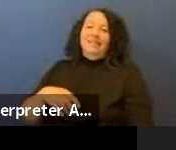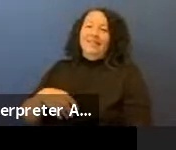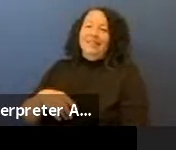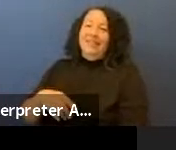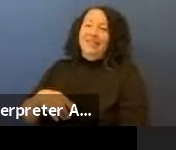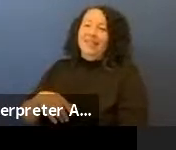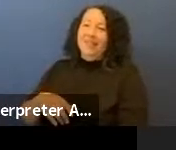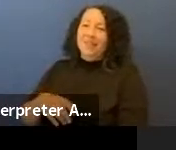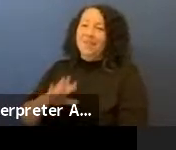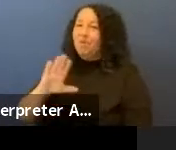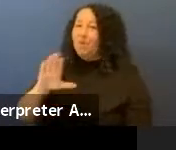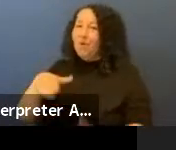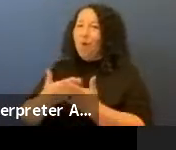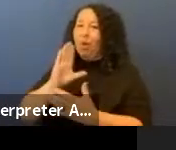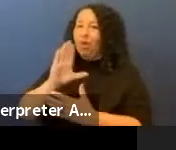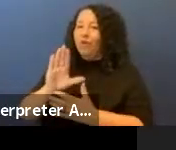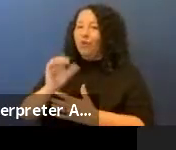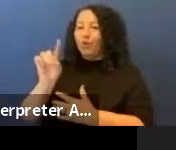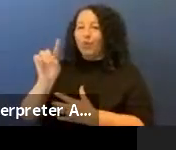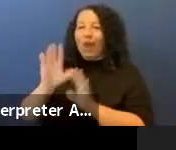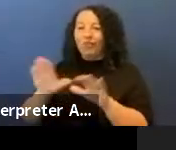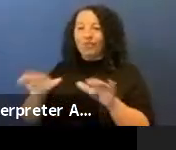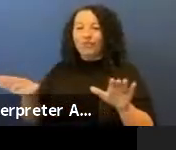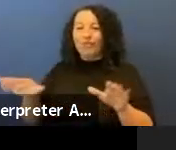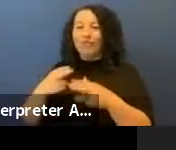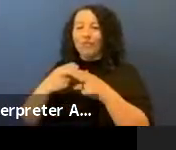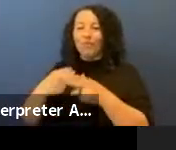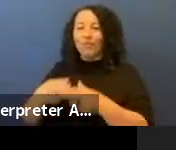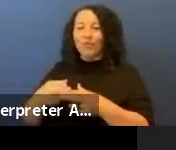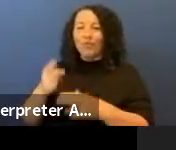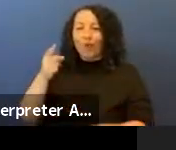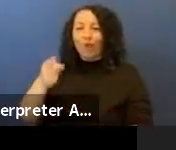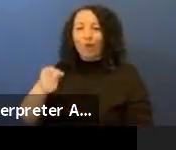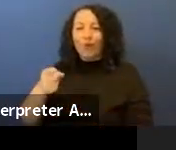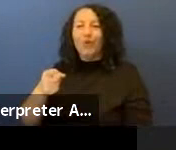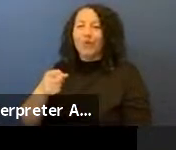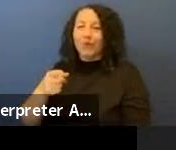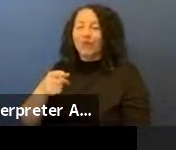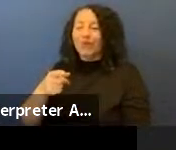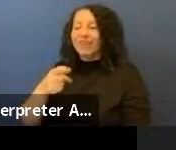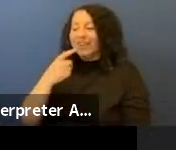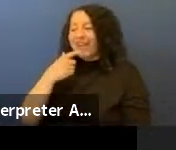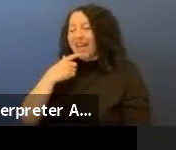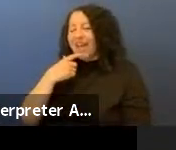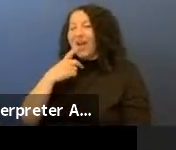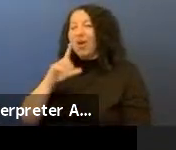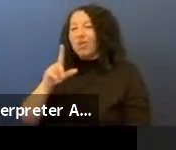all her grandchildren would call her when we saw this photo